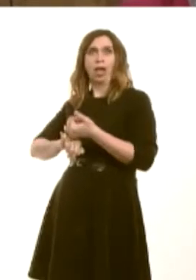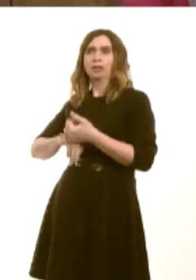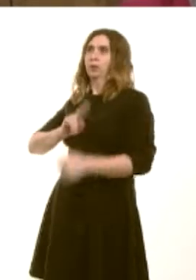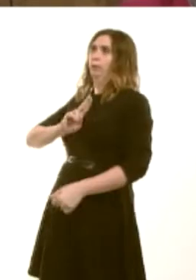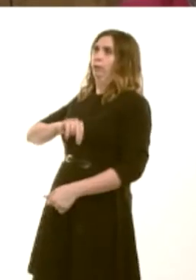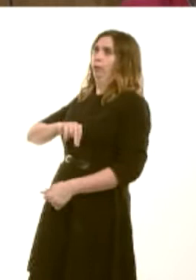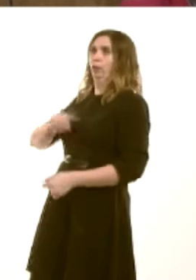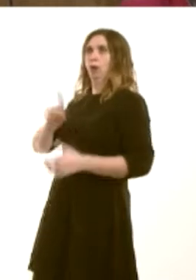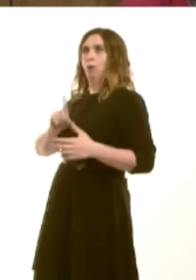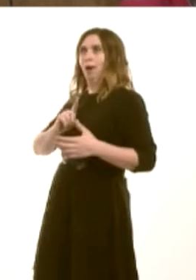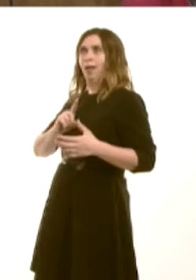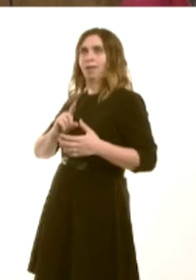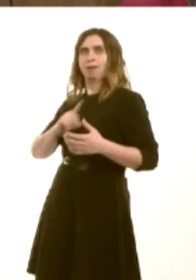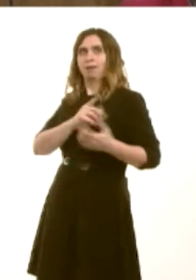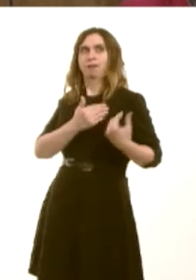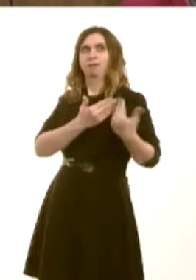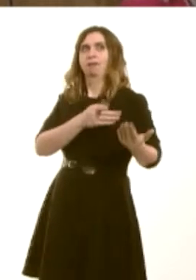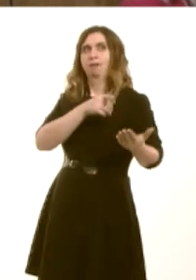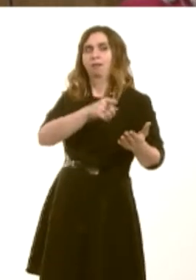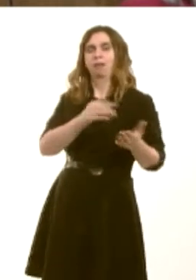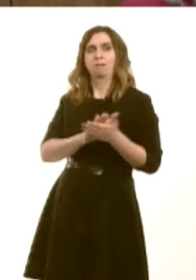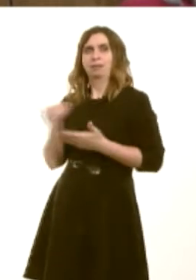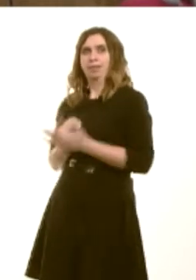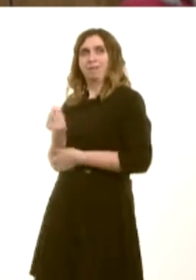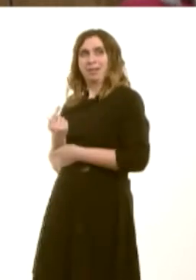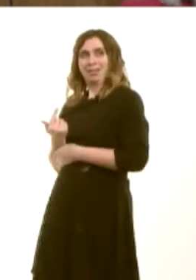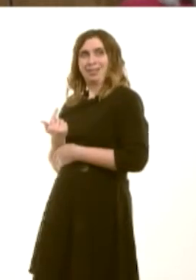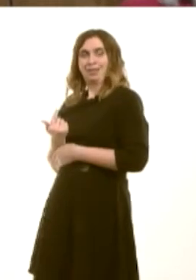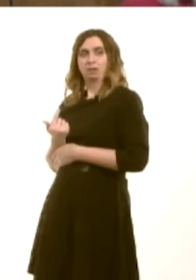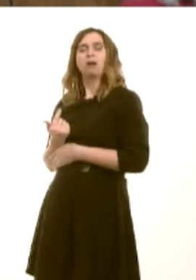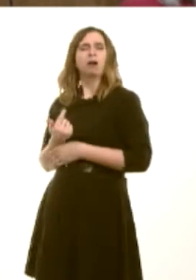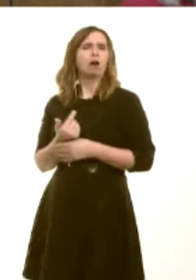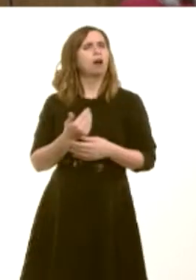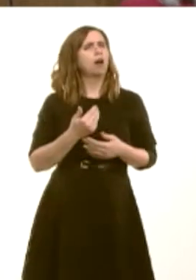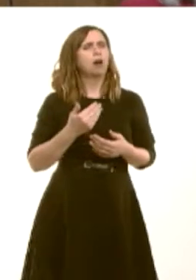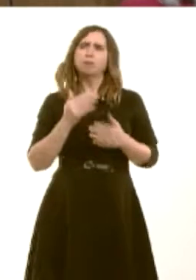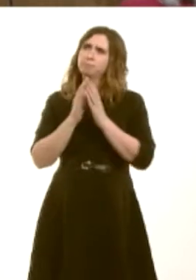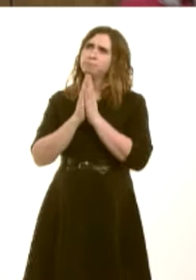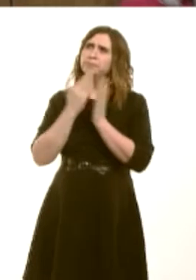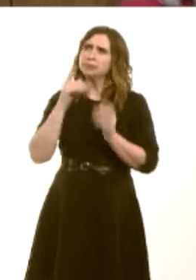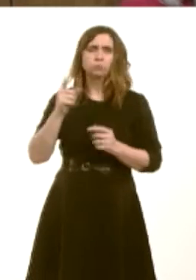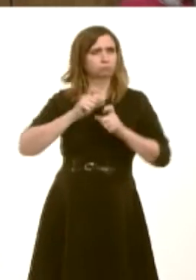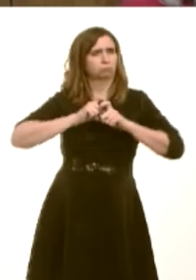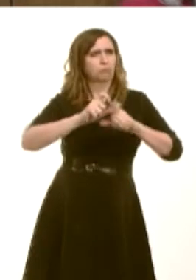but also through the UK. Can I ask you to continue to help carers across Wales access